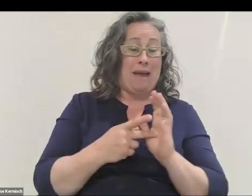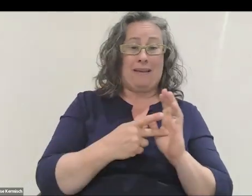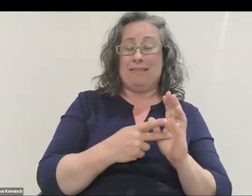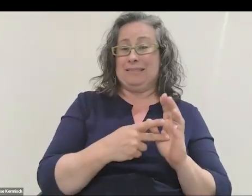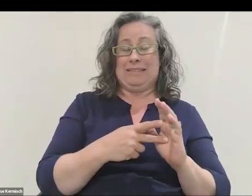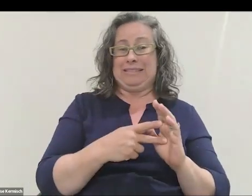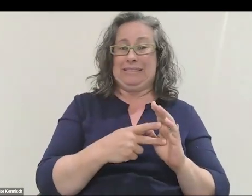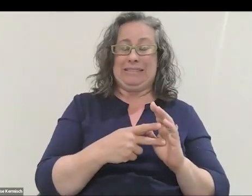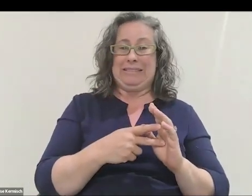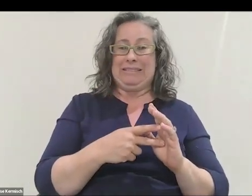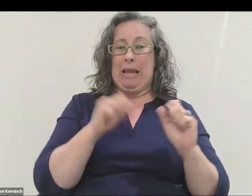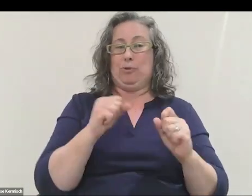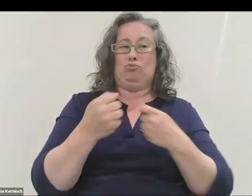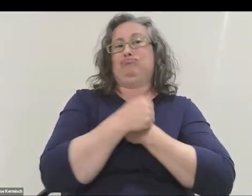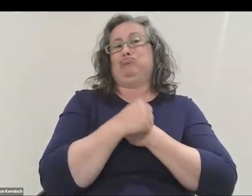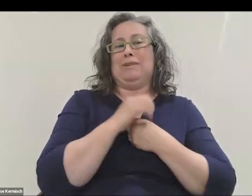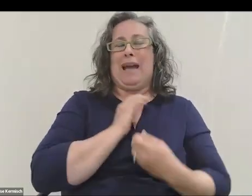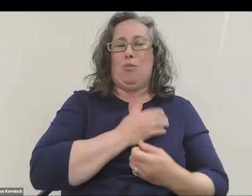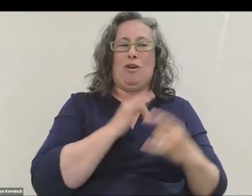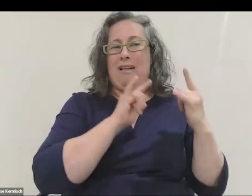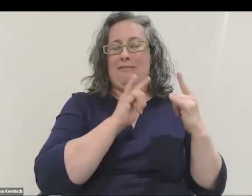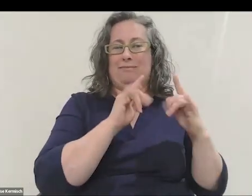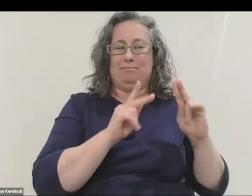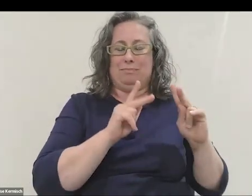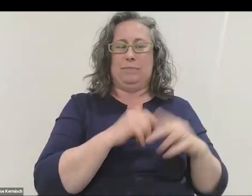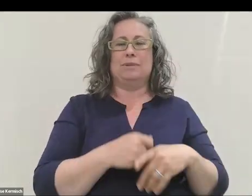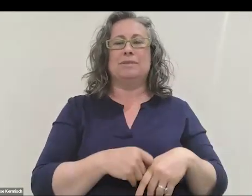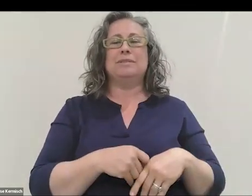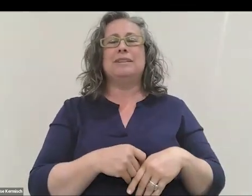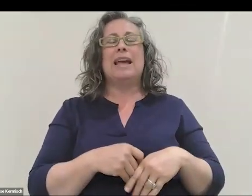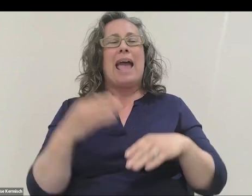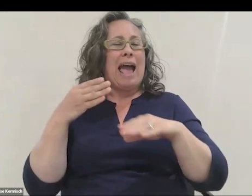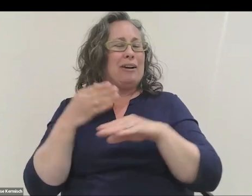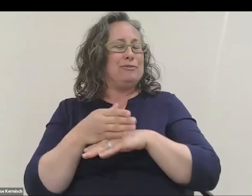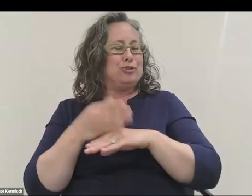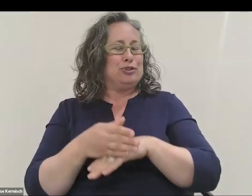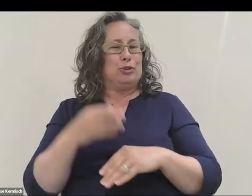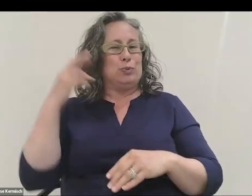of our loved ones. Then on this post-credit scene, why I wanted to include